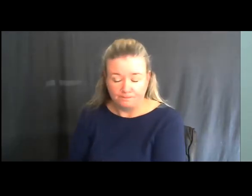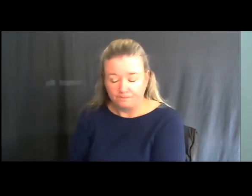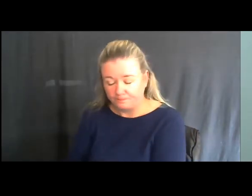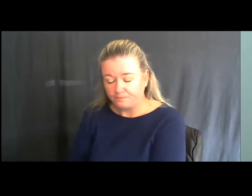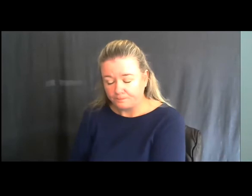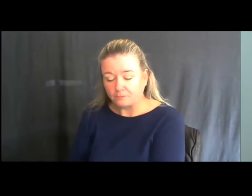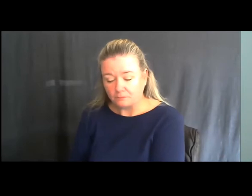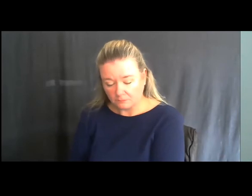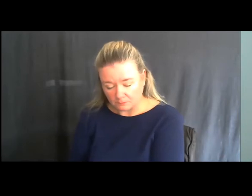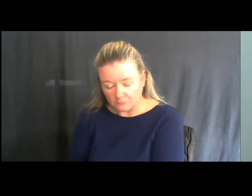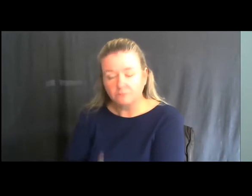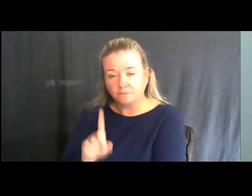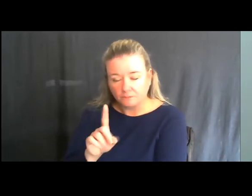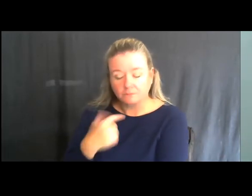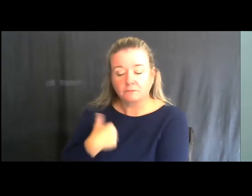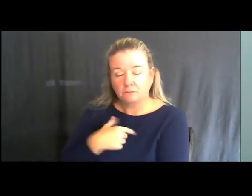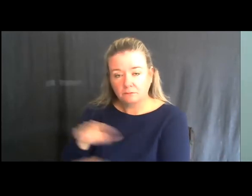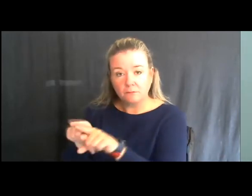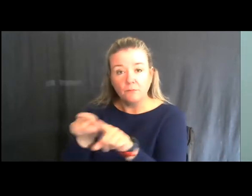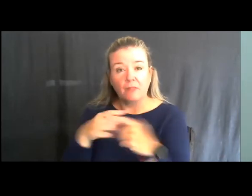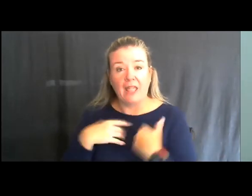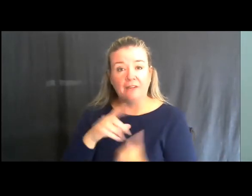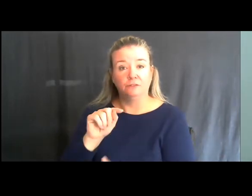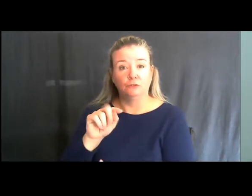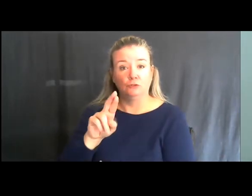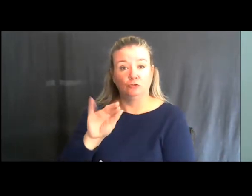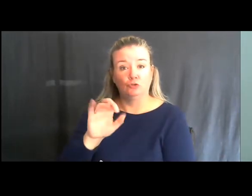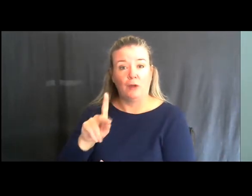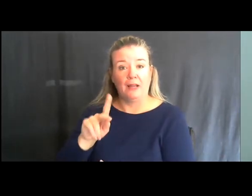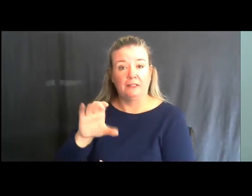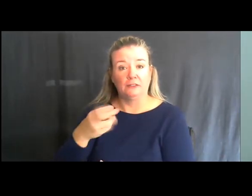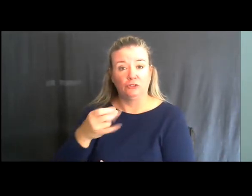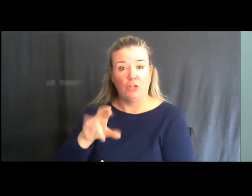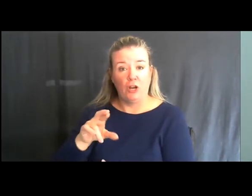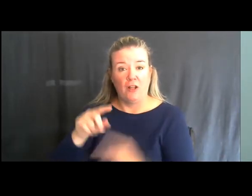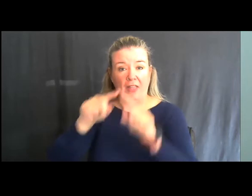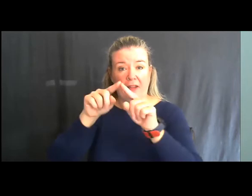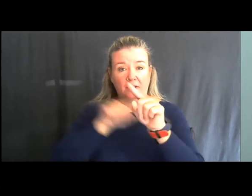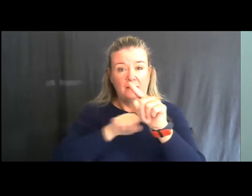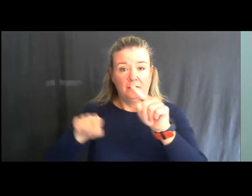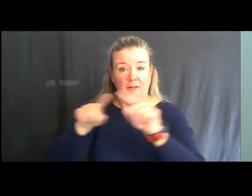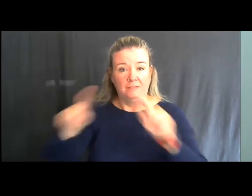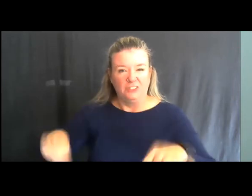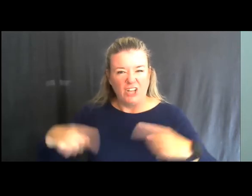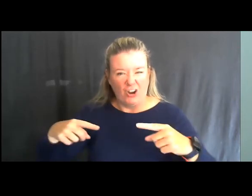We also have track chairs available at select state parks and recreation areas.